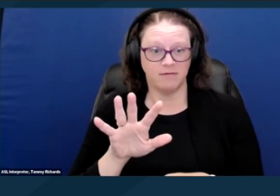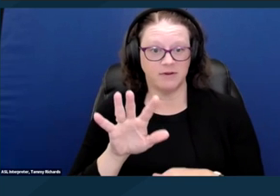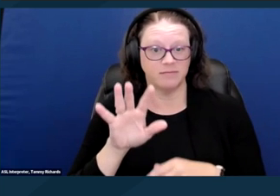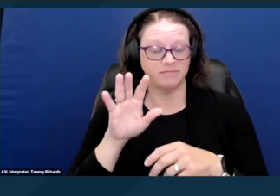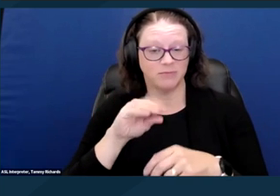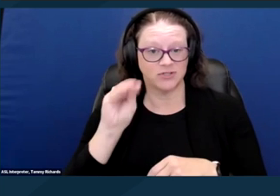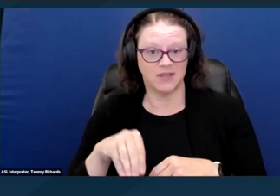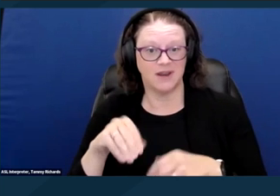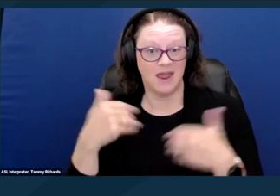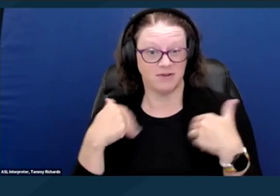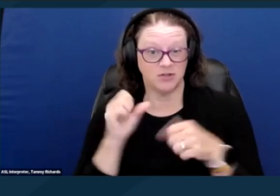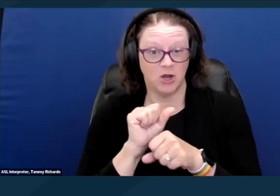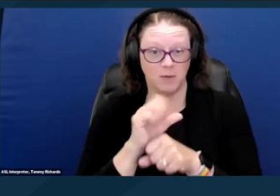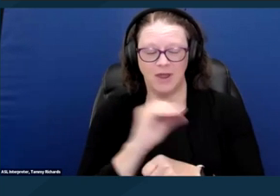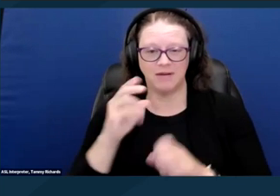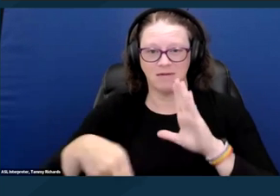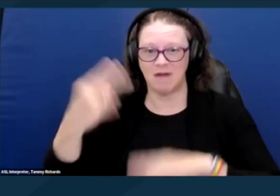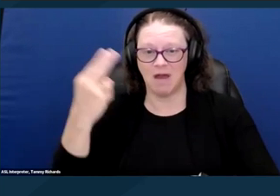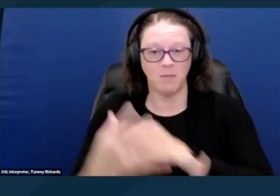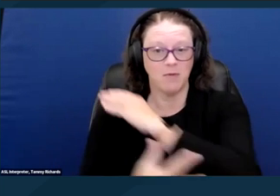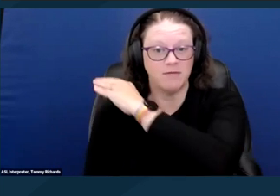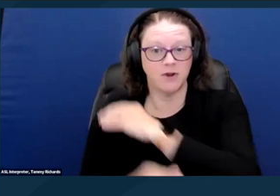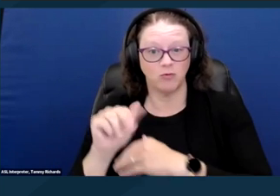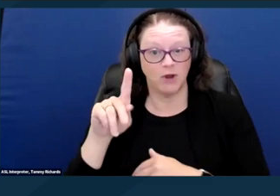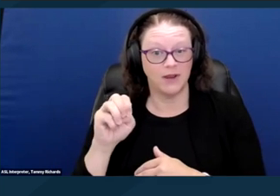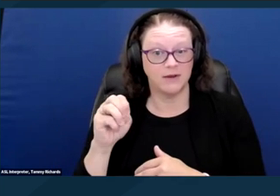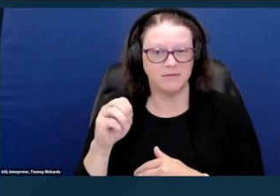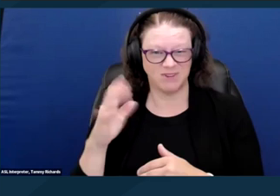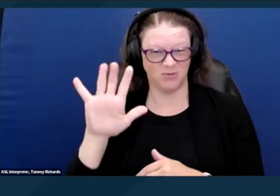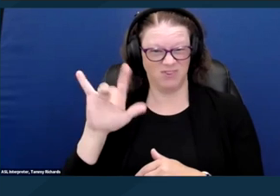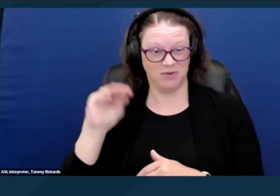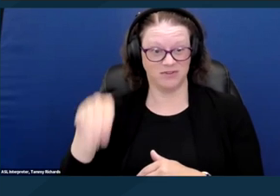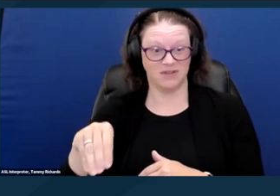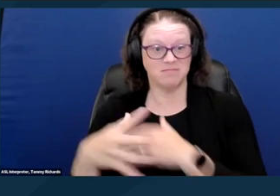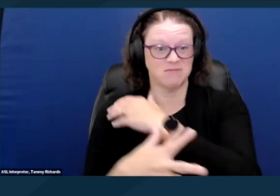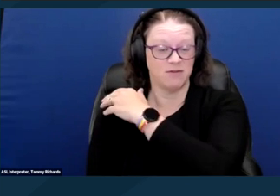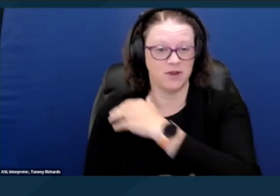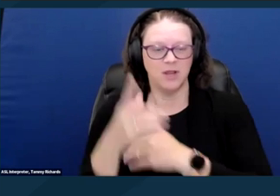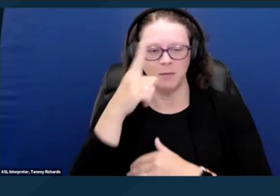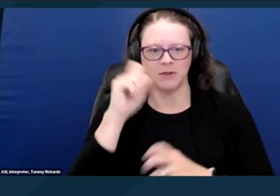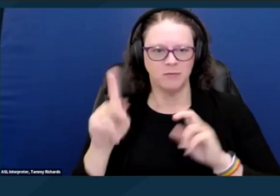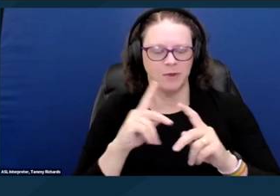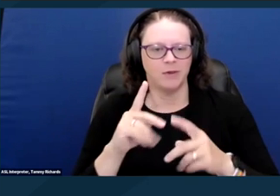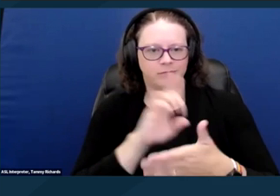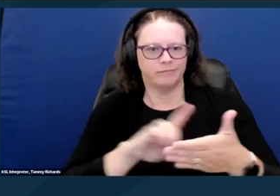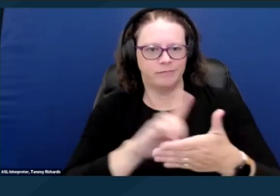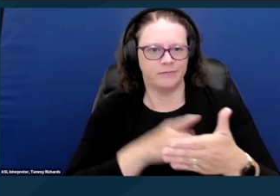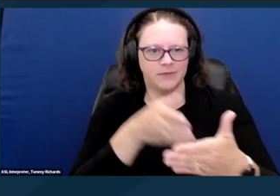And this is largely due to ableism and other structural barriers to employment and economic security.